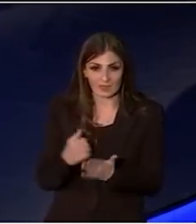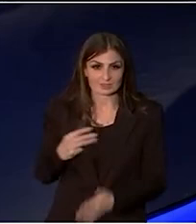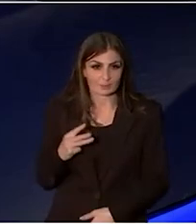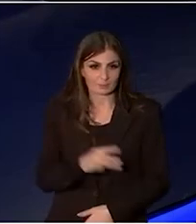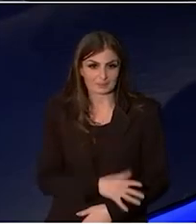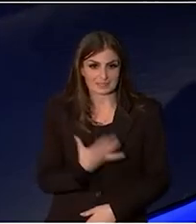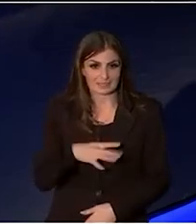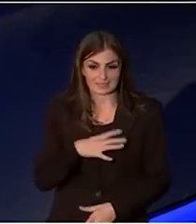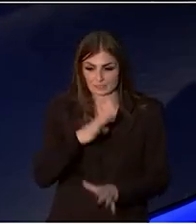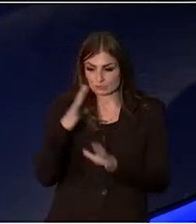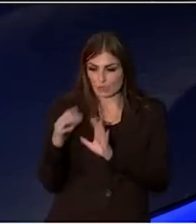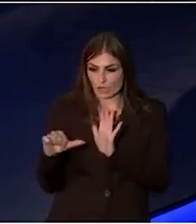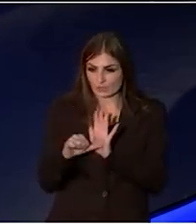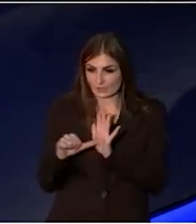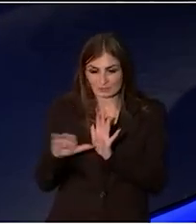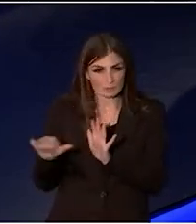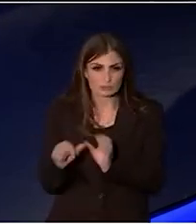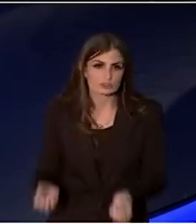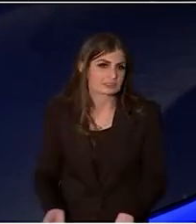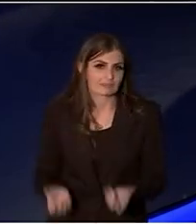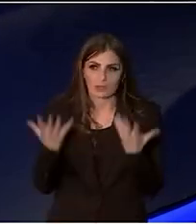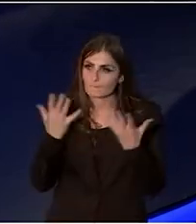that we may as well give up.